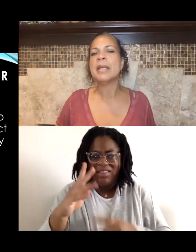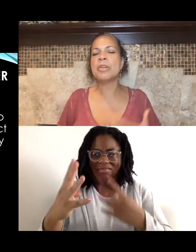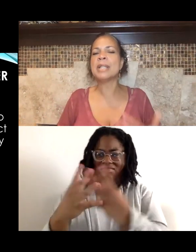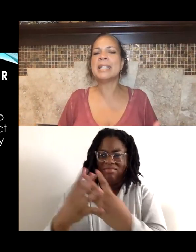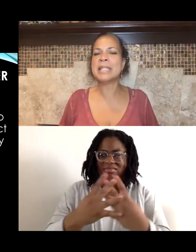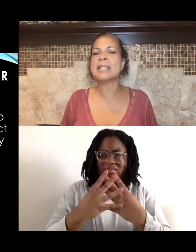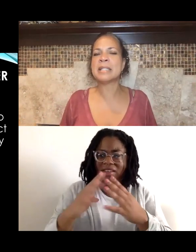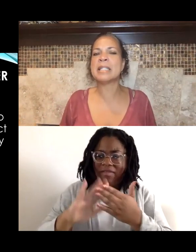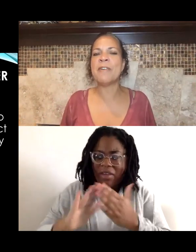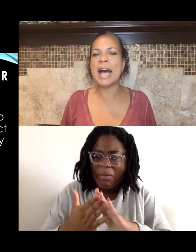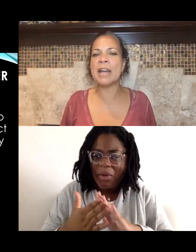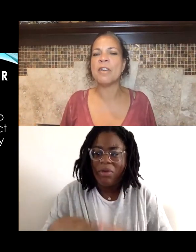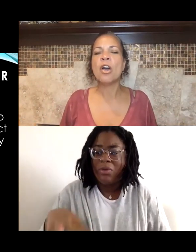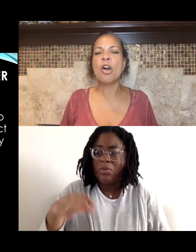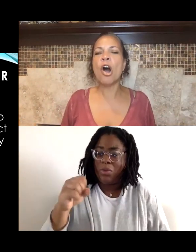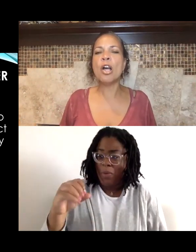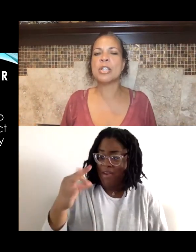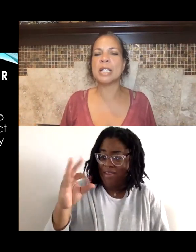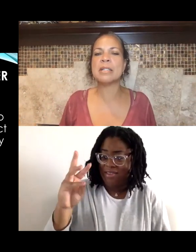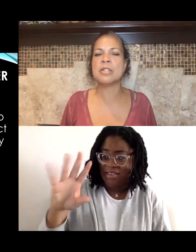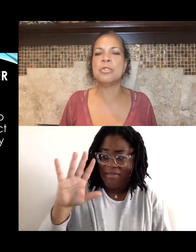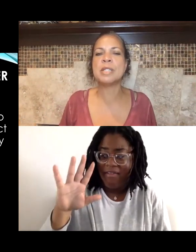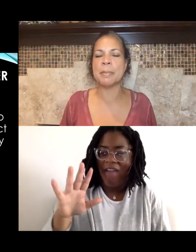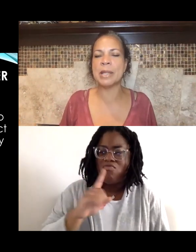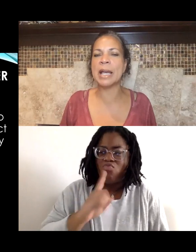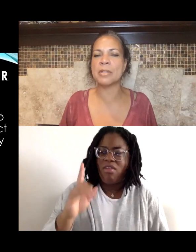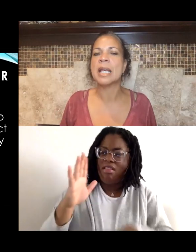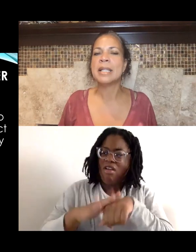So 1965 calls on us to do something else.